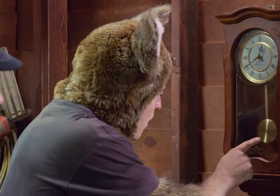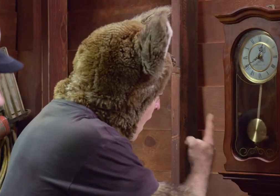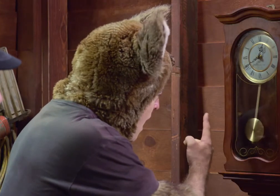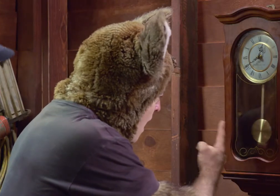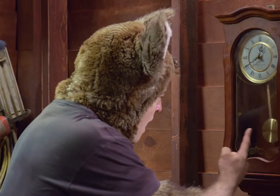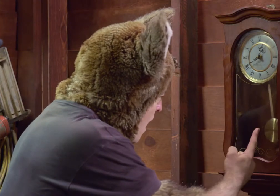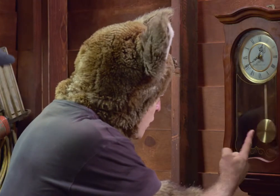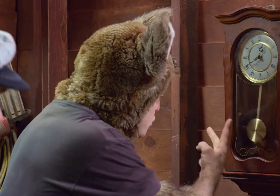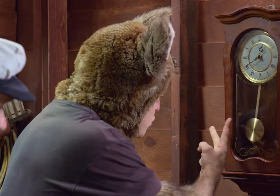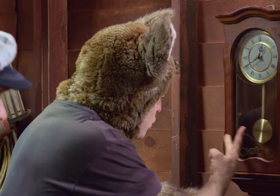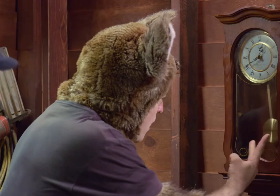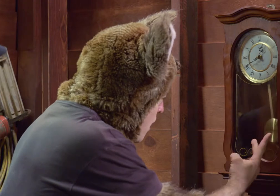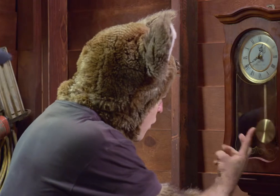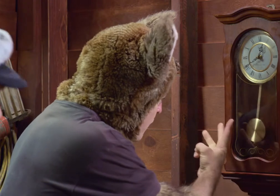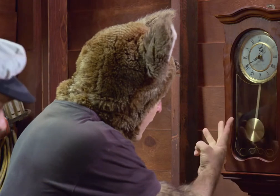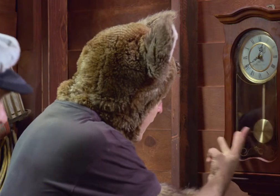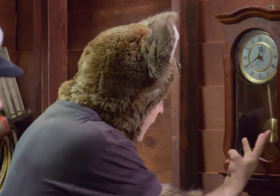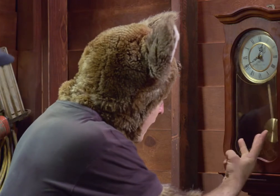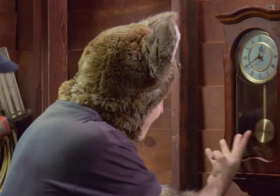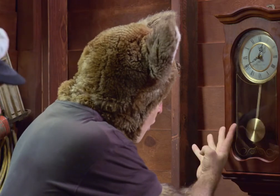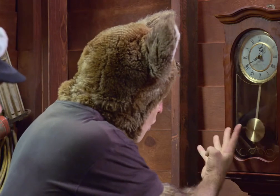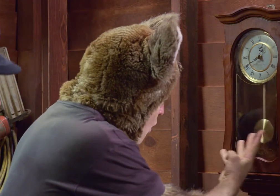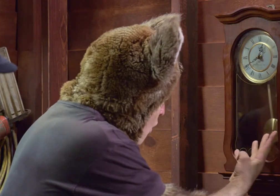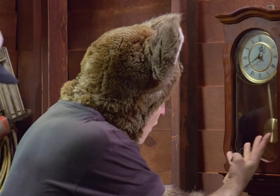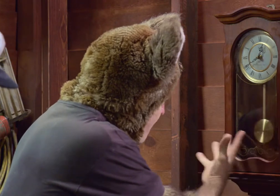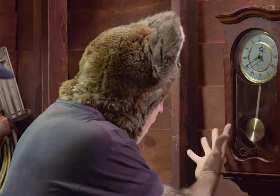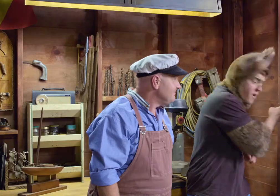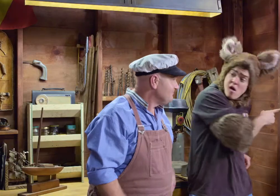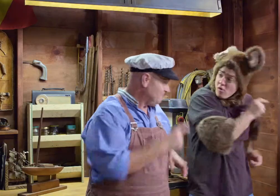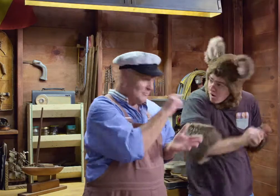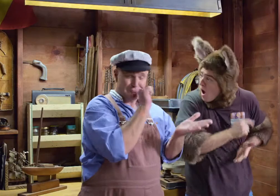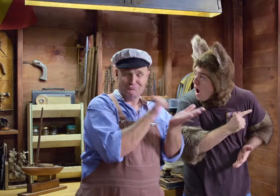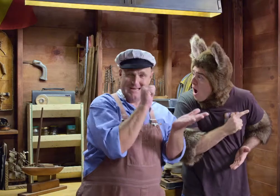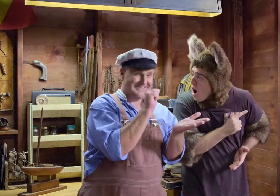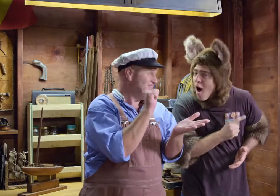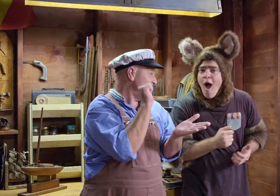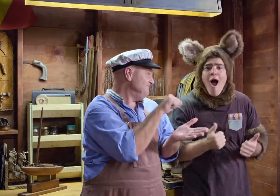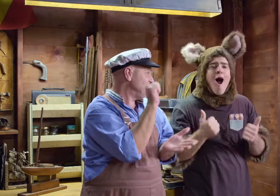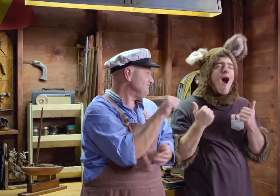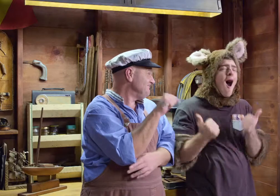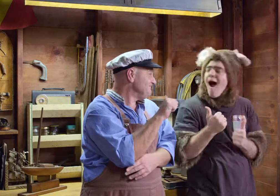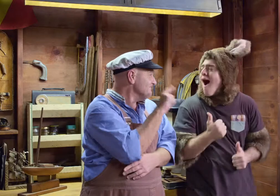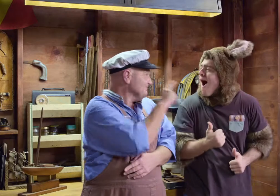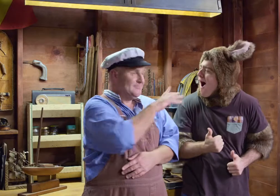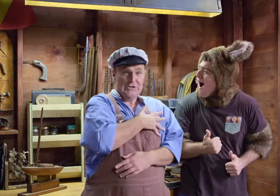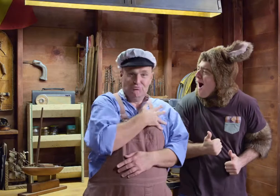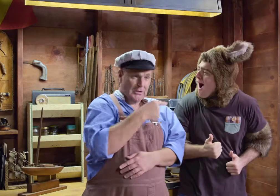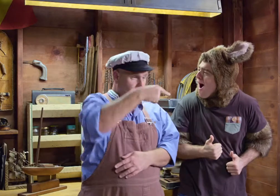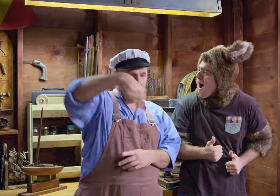..one, two, three, four, five? Is that right? Yes, you're right. Oh, that's great.